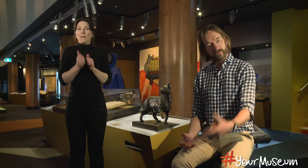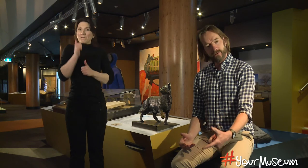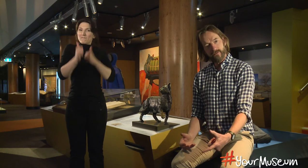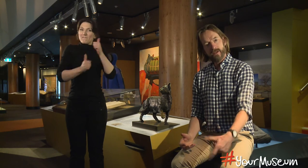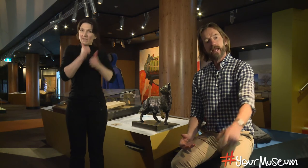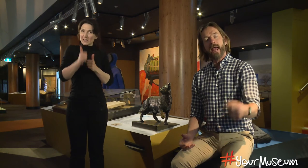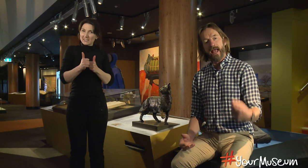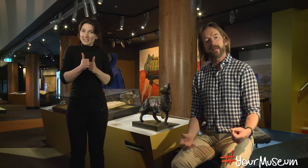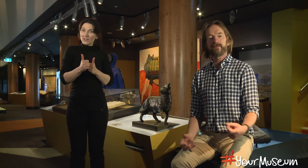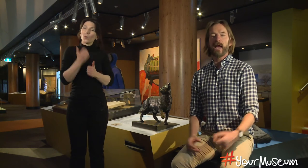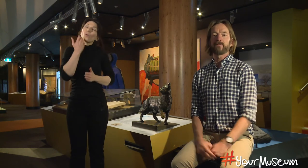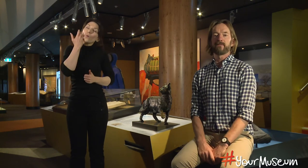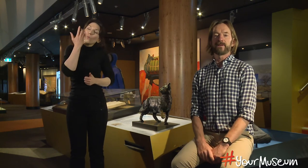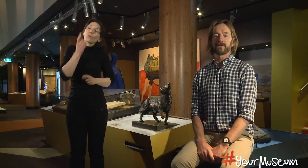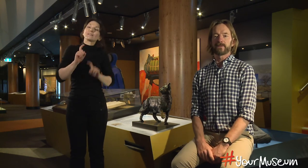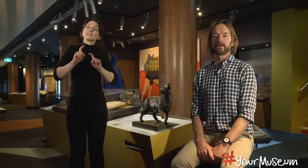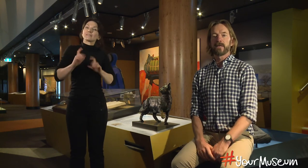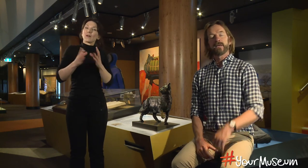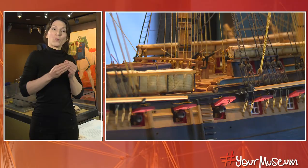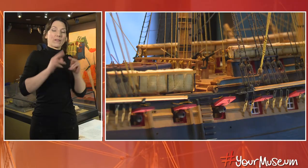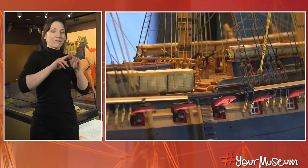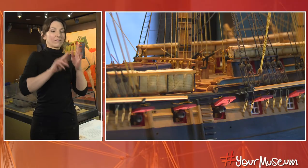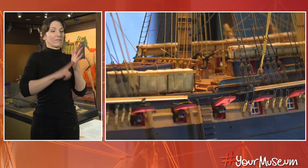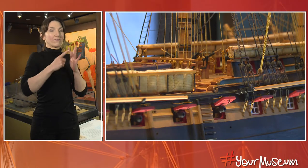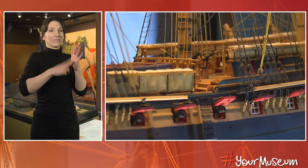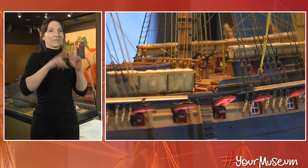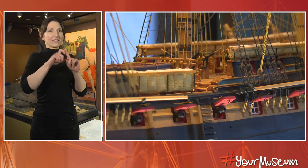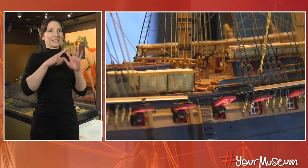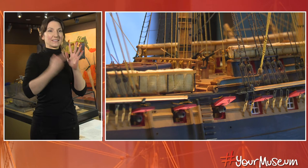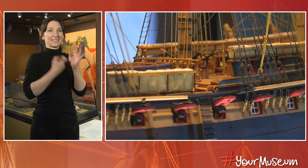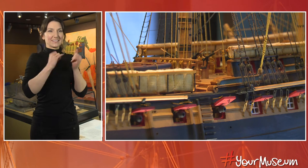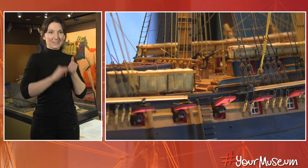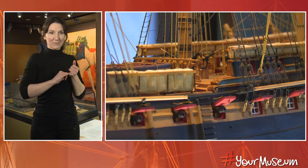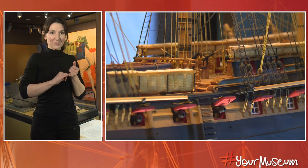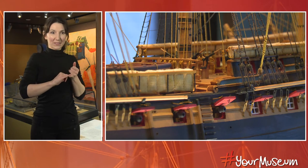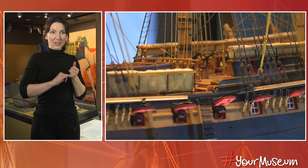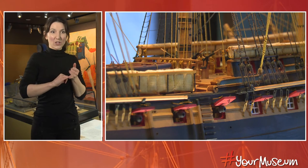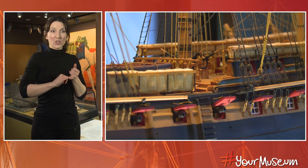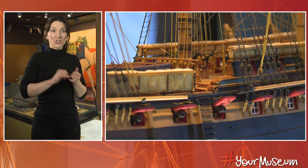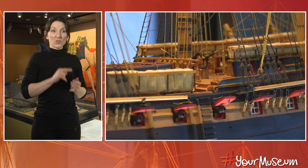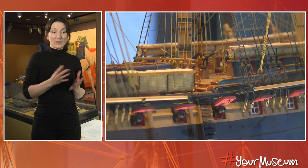and of Captain Flinders. He joined the captain on his most famous ship, the HMS